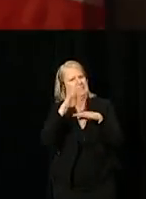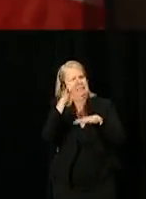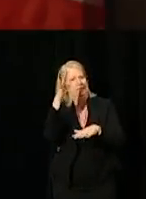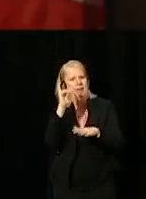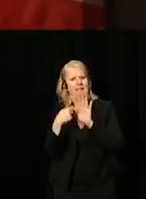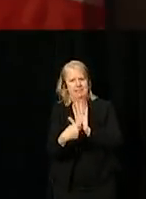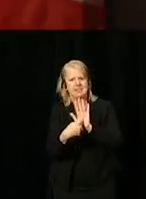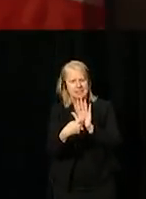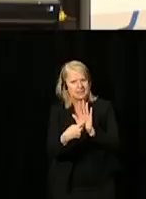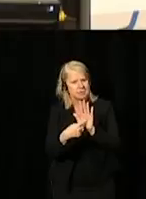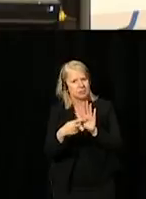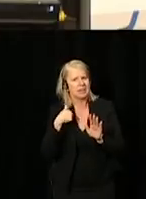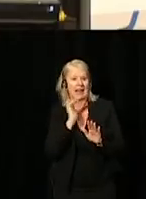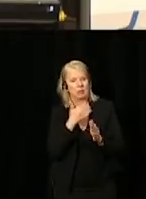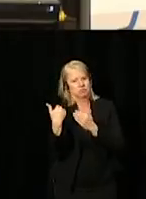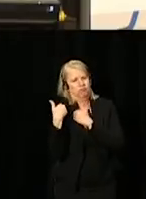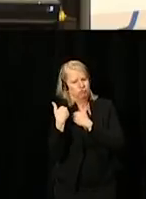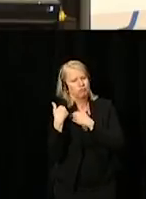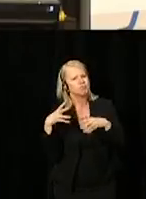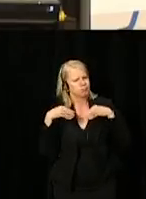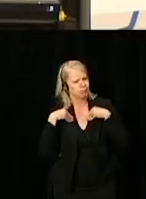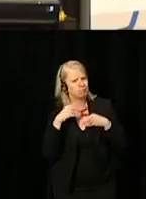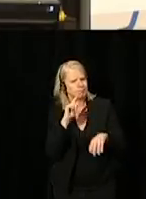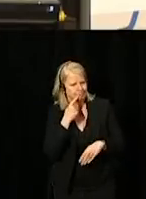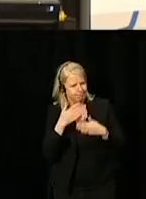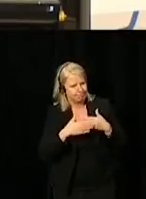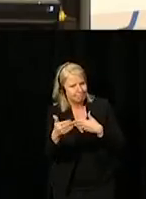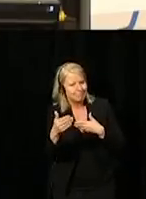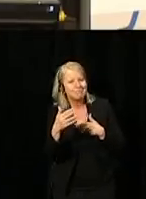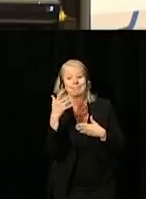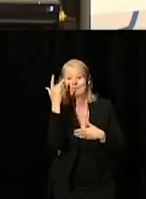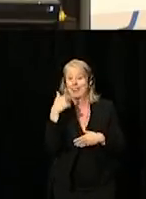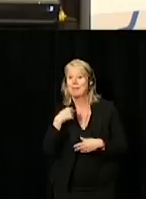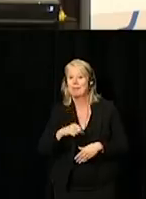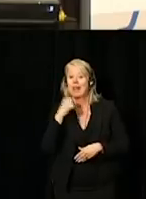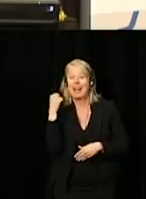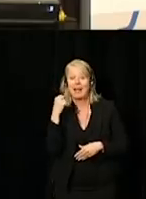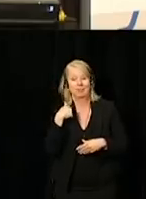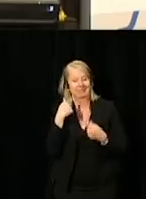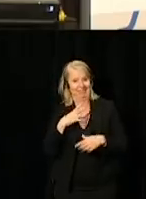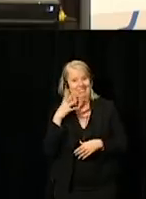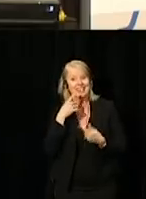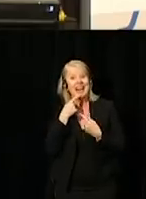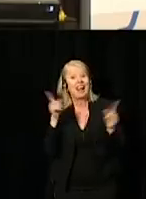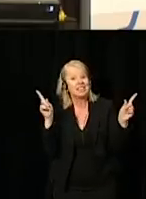That's a duty we take very seriously. And that's why I'm proud to officially launch today Nothing Without Us,